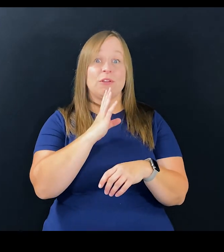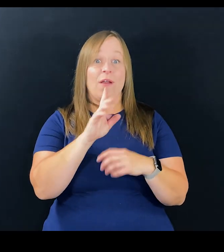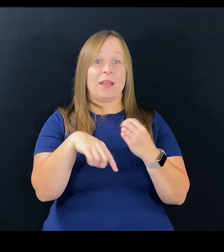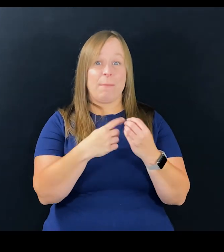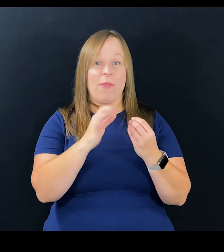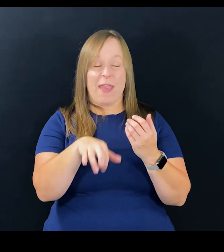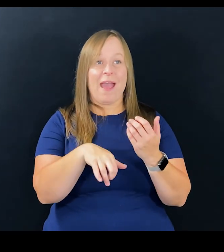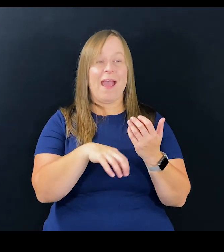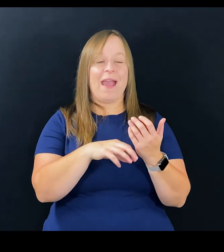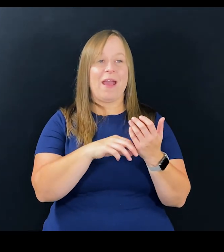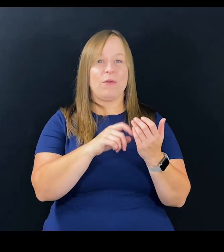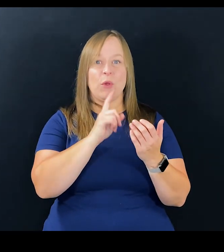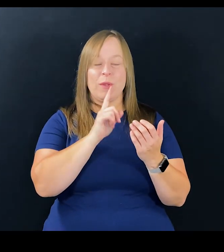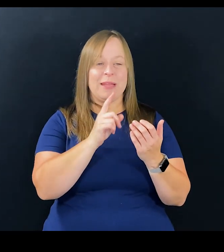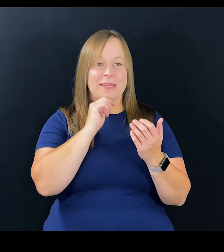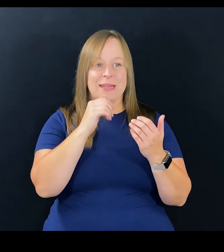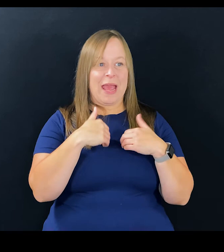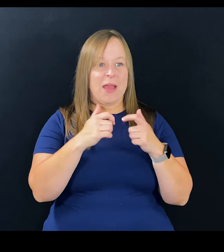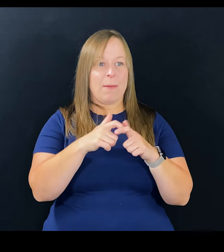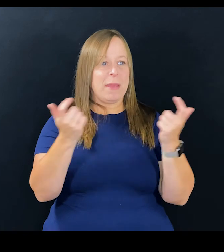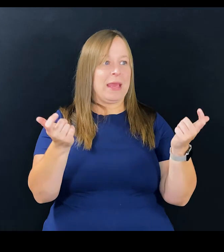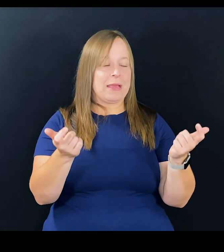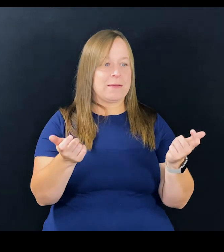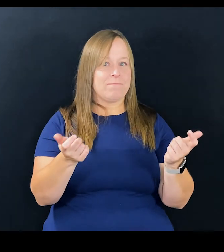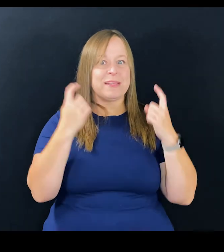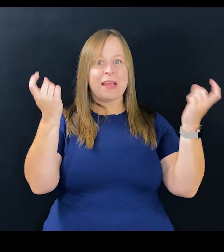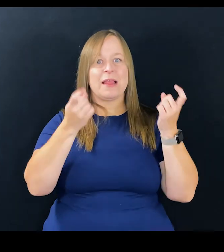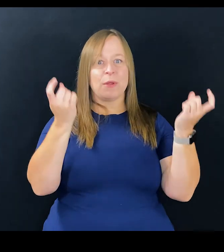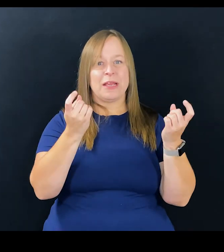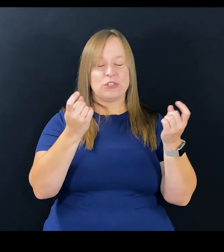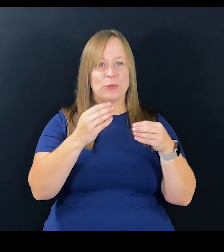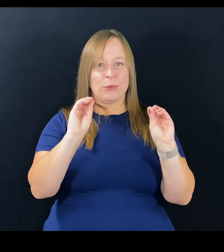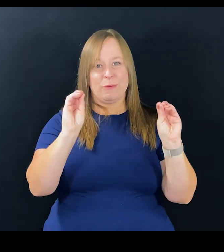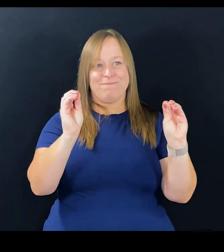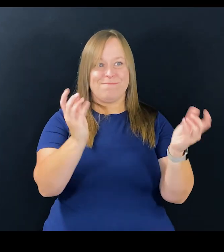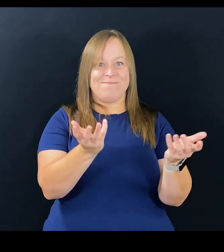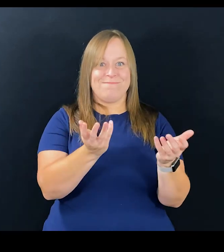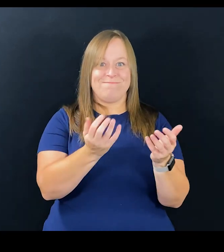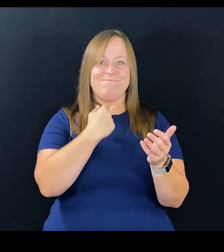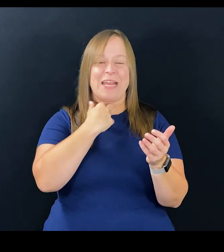We started out talking about that, we really didn't have a big celebration anywhere,